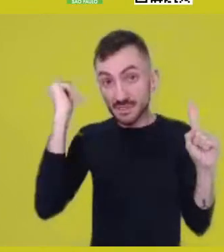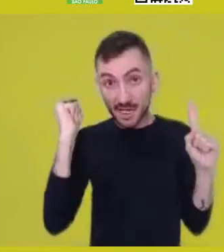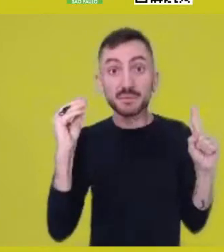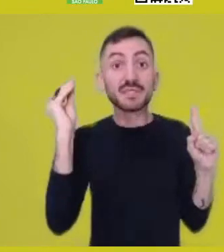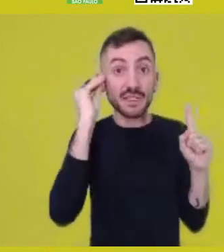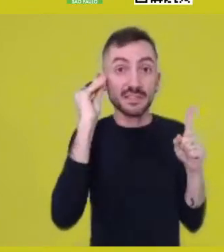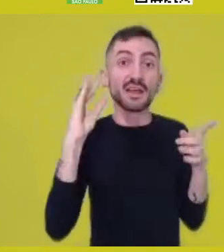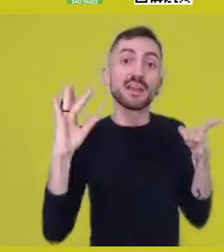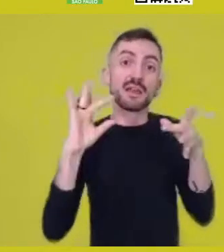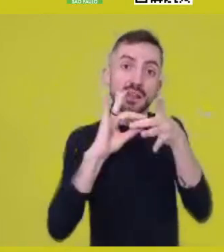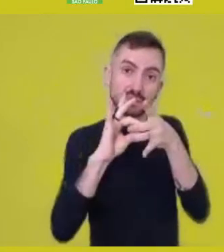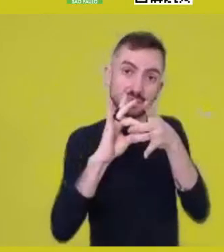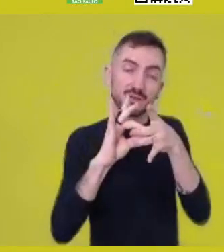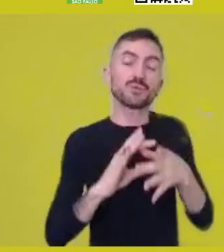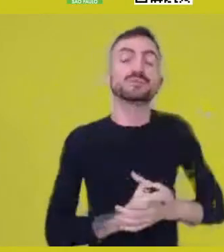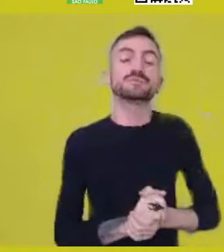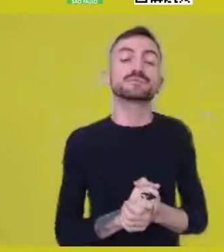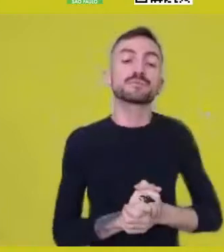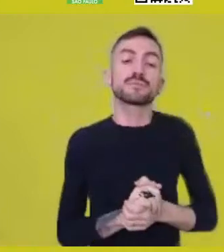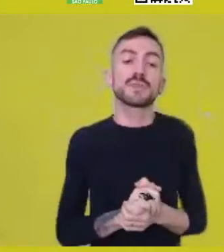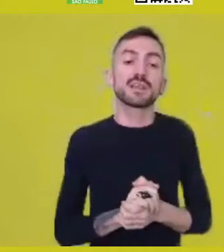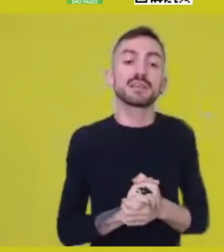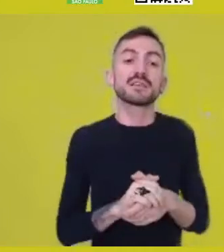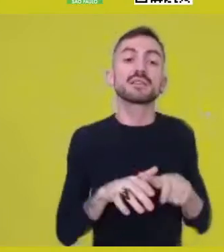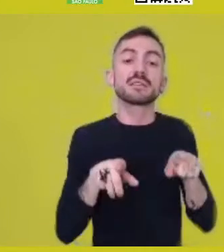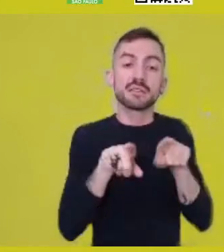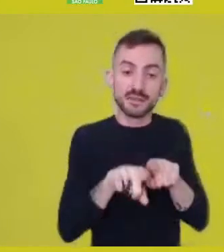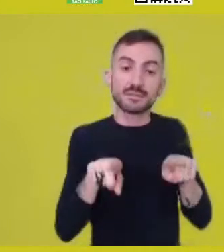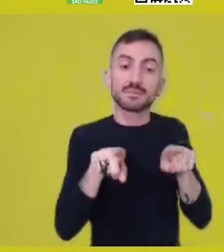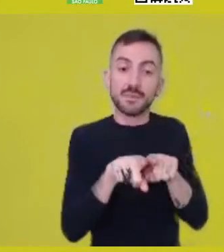And giving those places - and here knowledge, or savvy,